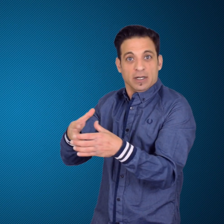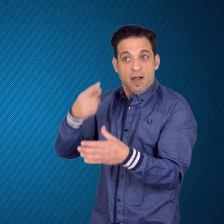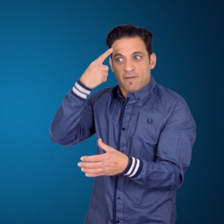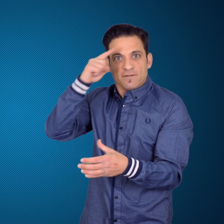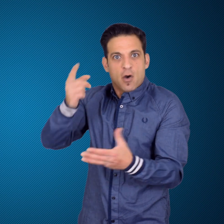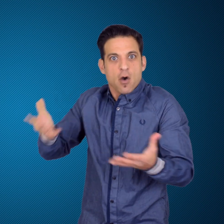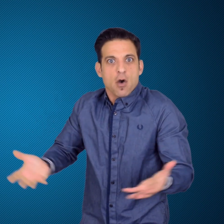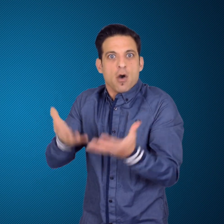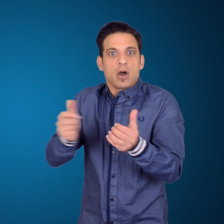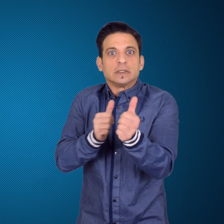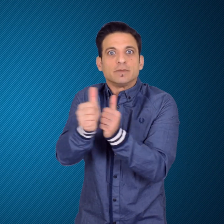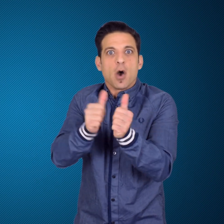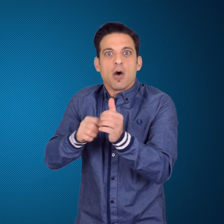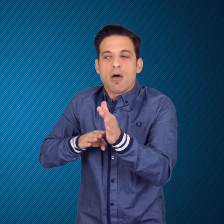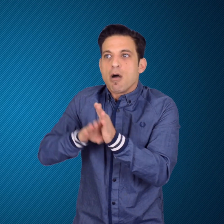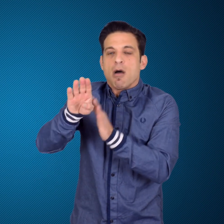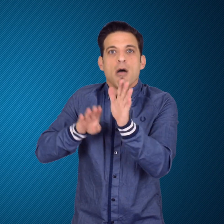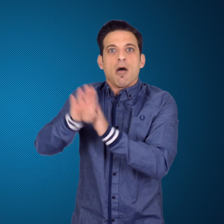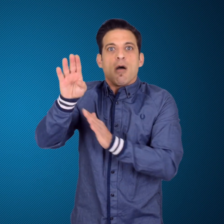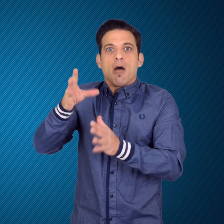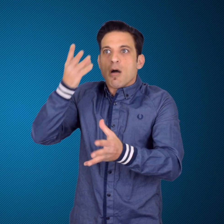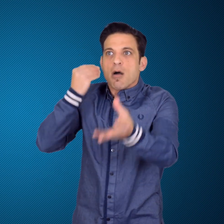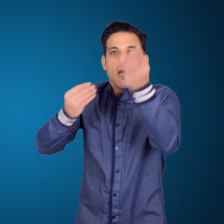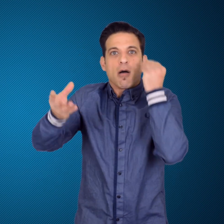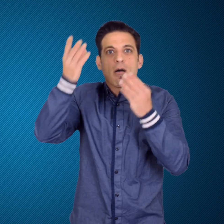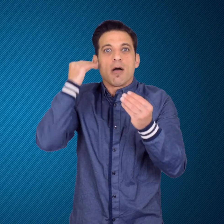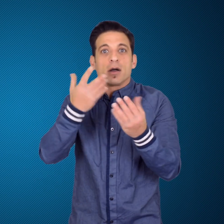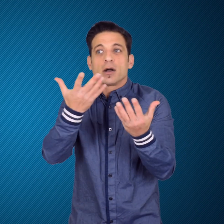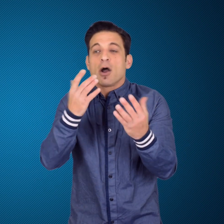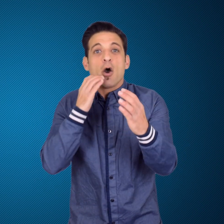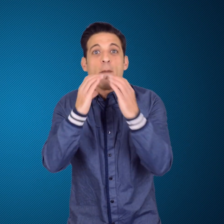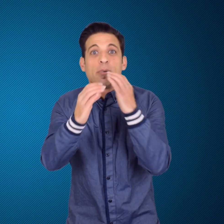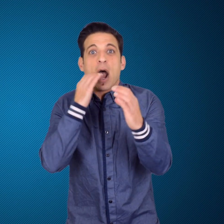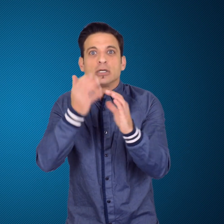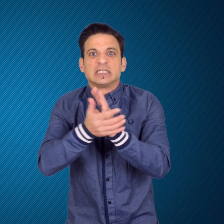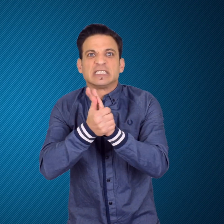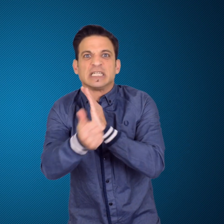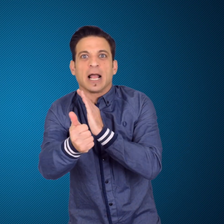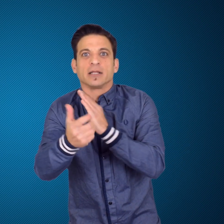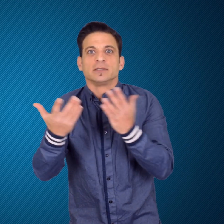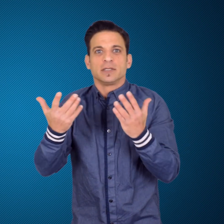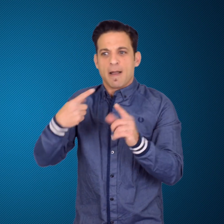an opportunity to boost sports participation, communication skills,